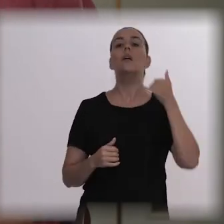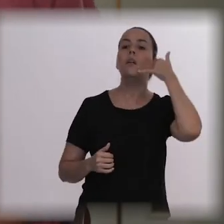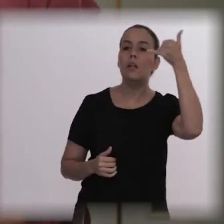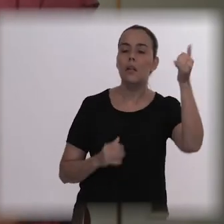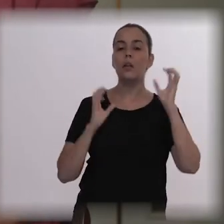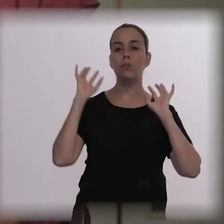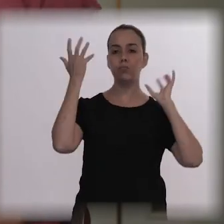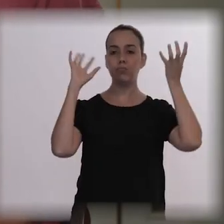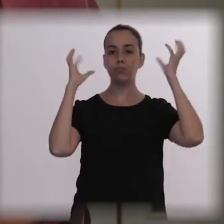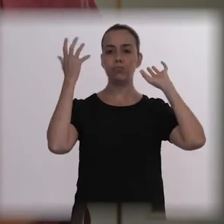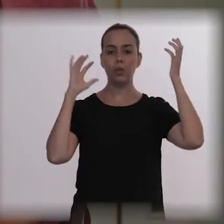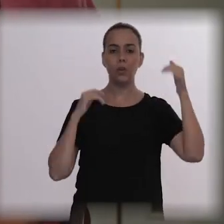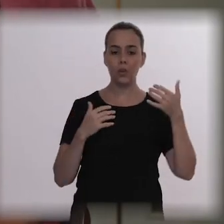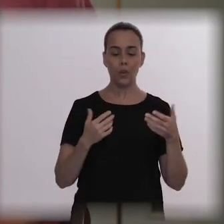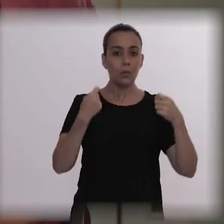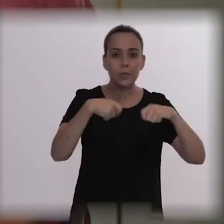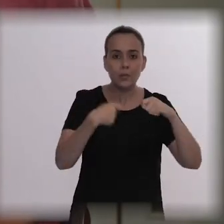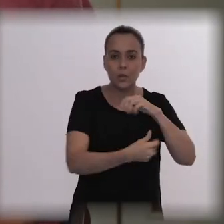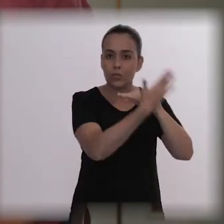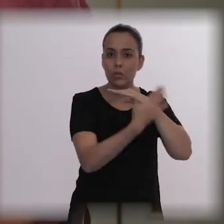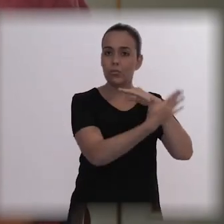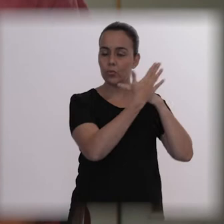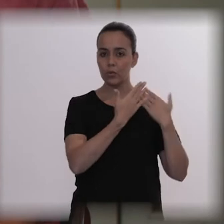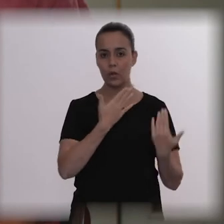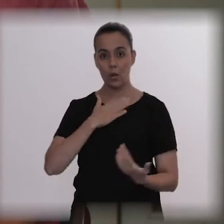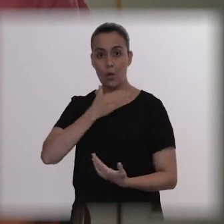Like, we need help, he's really having a psychotic break.